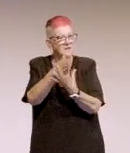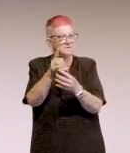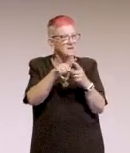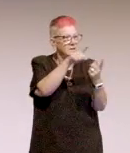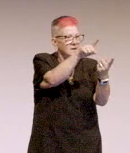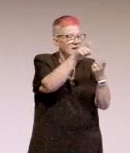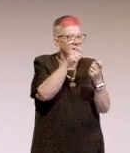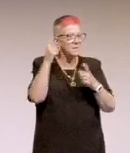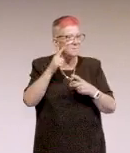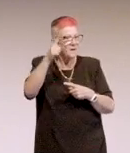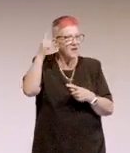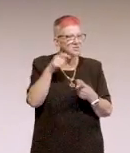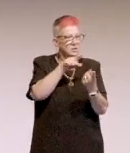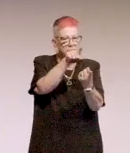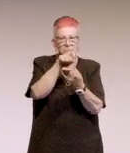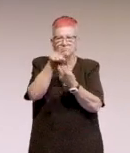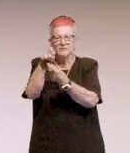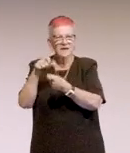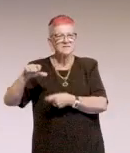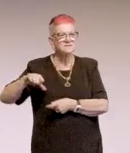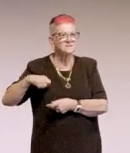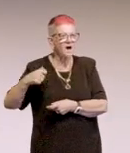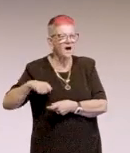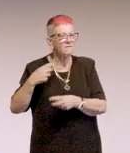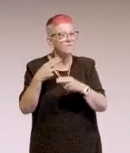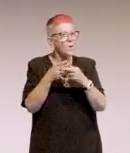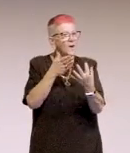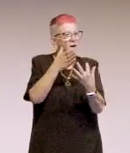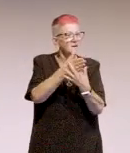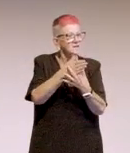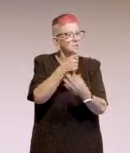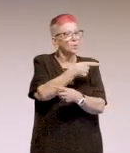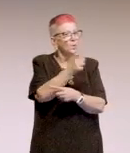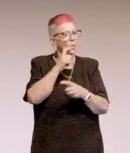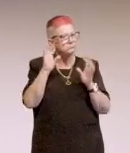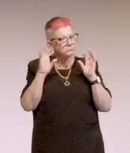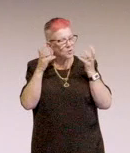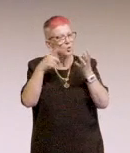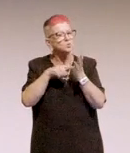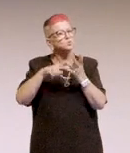hiring the staff that understand accessibility or at least of heard of it and are willing to learn.